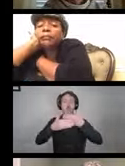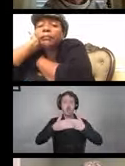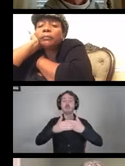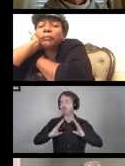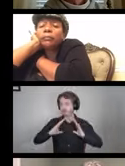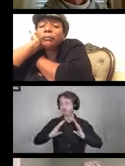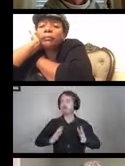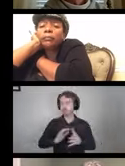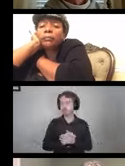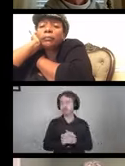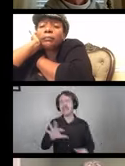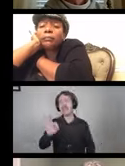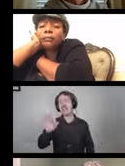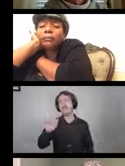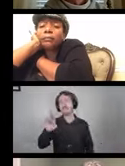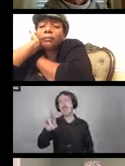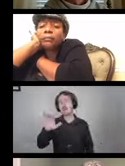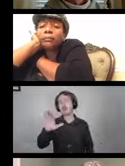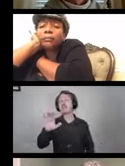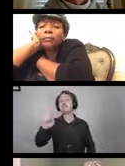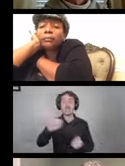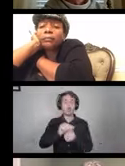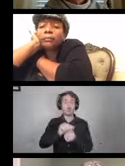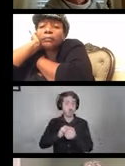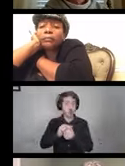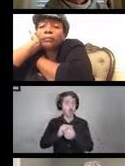Fabric masks should be washed after every use.